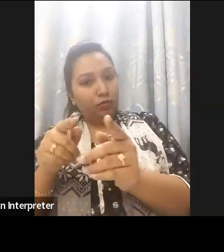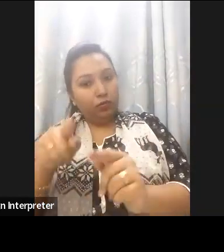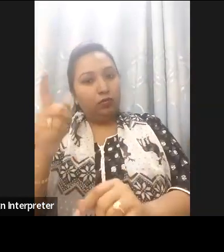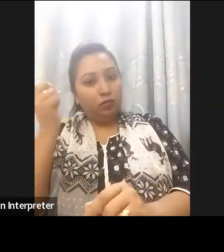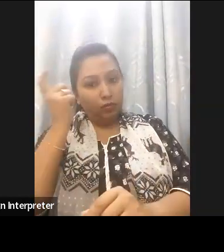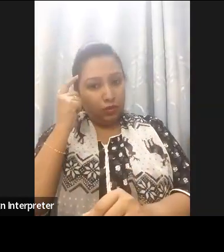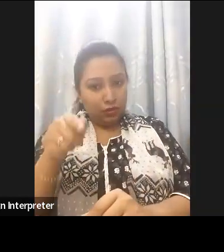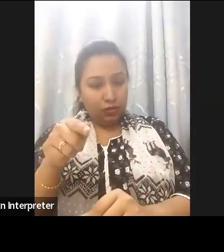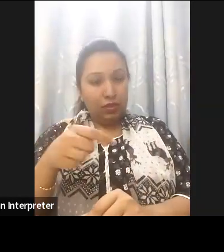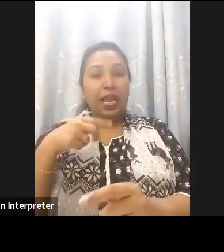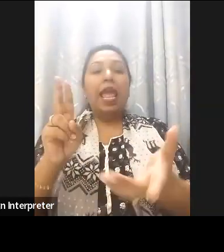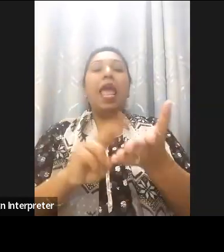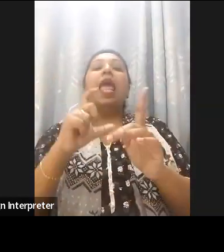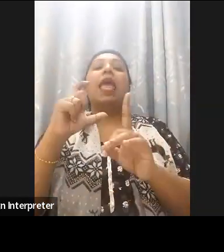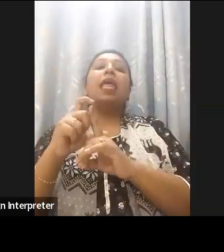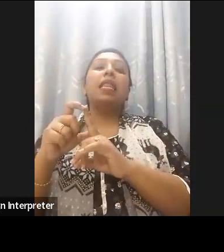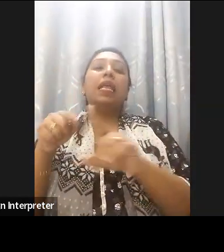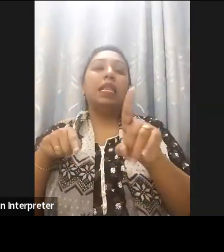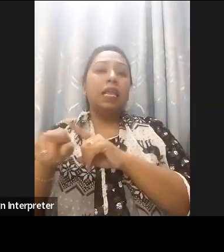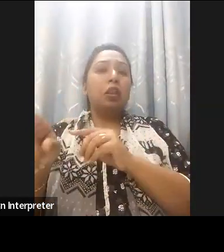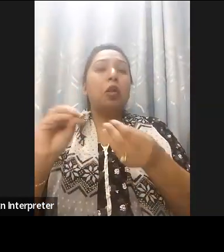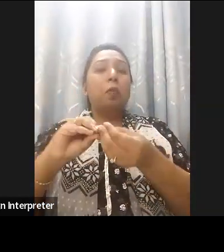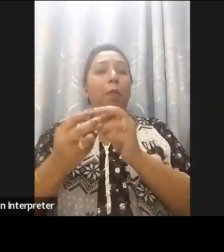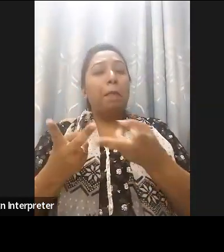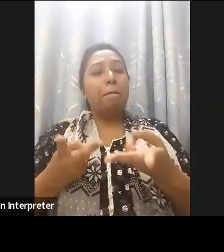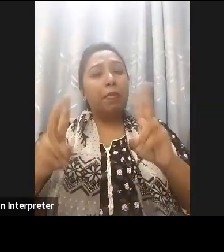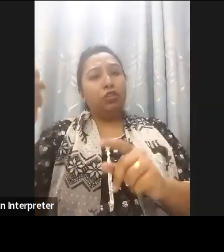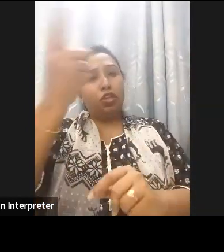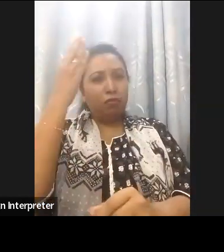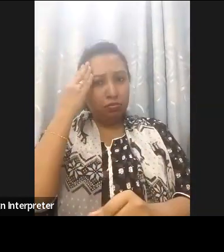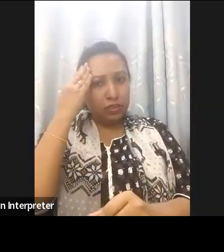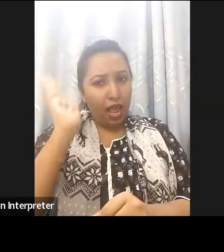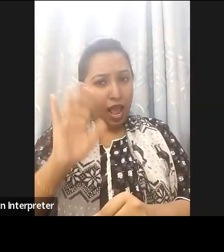one of the most vulnerable community among the people with disabilities to ensure their rights